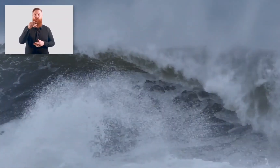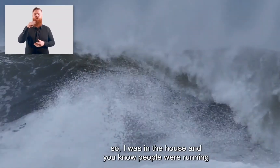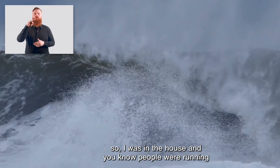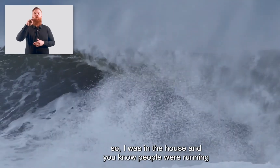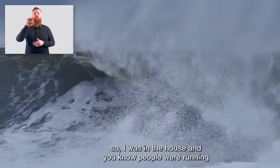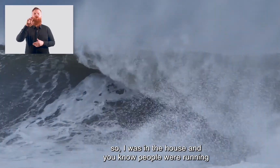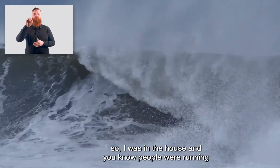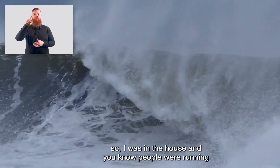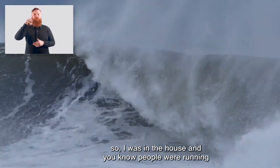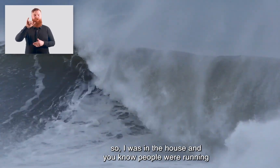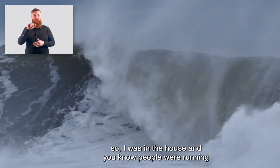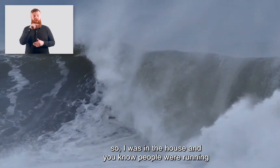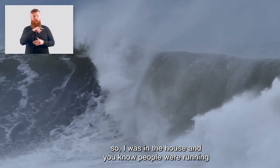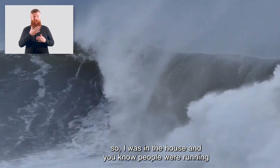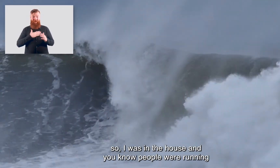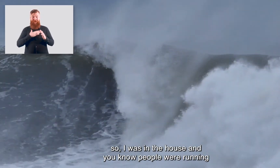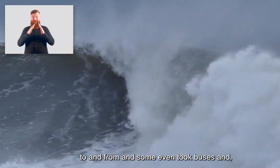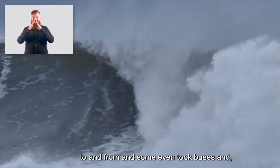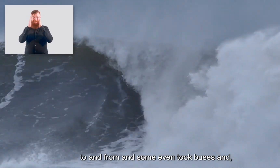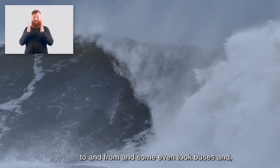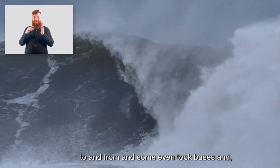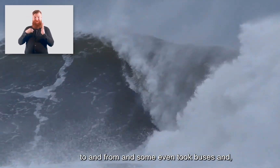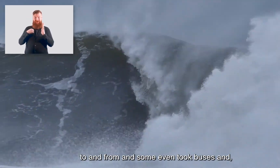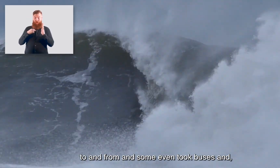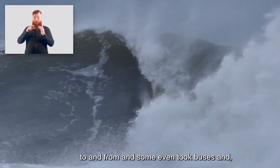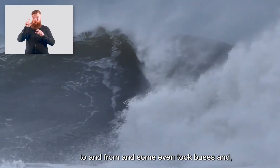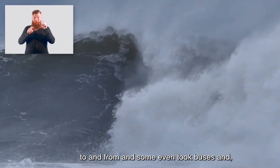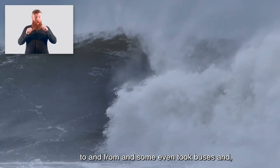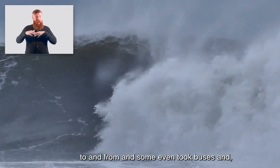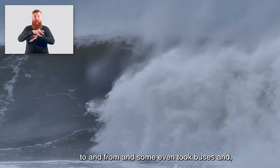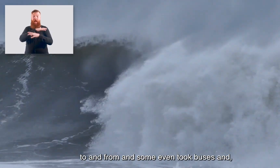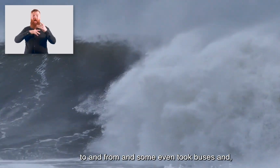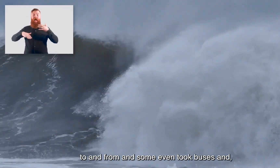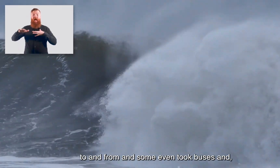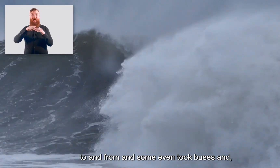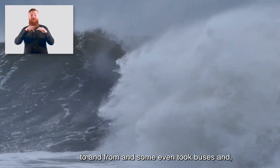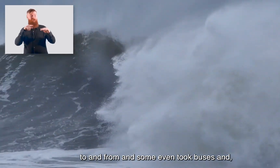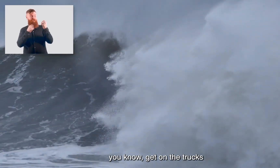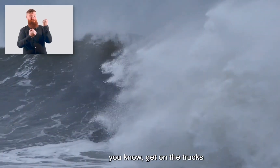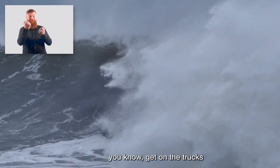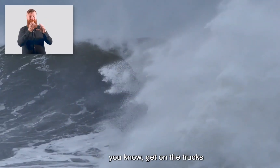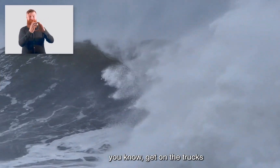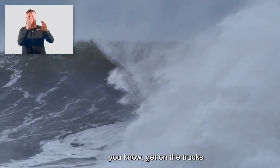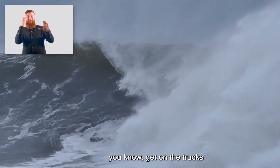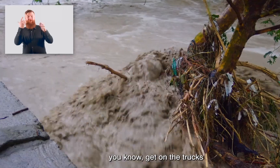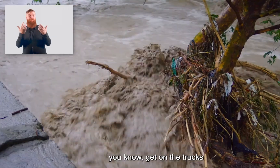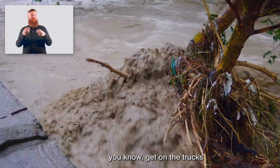so, I was in the house and you know people were running to and from and some even took buses and, you know, get on the trucks